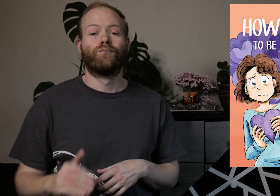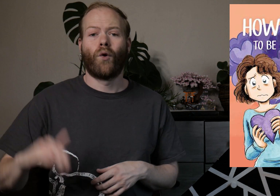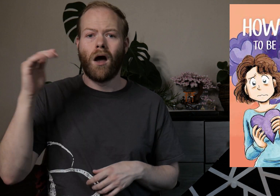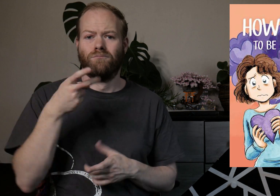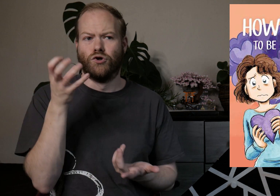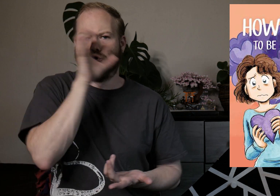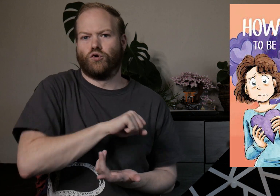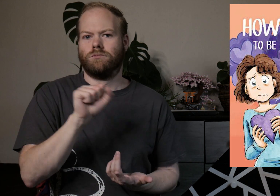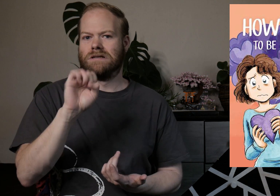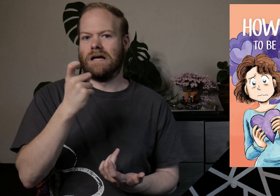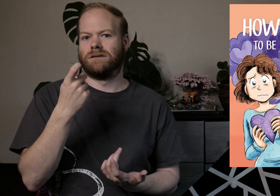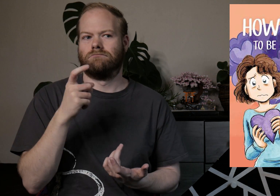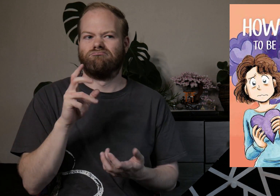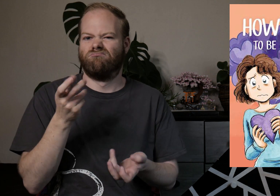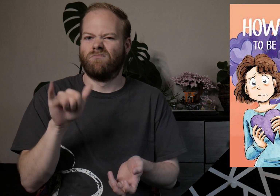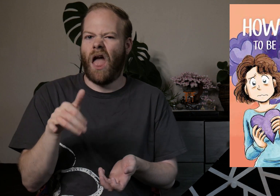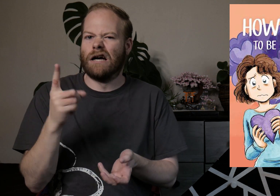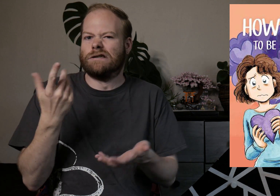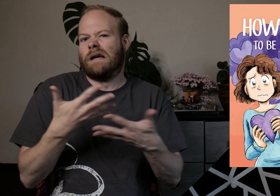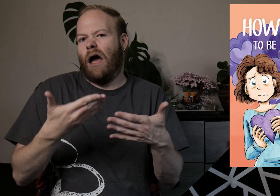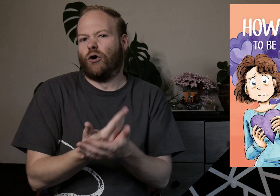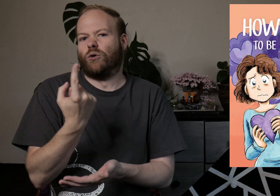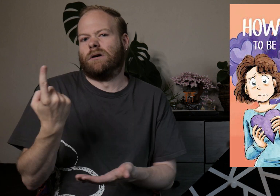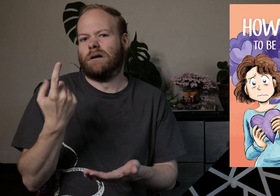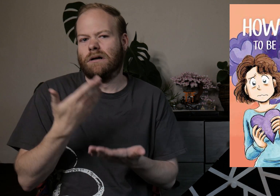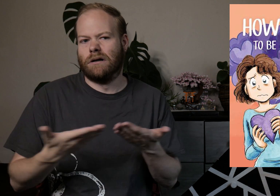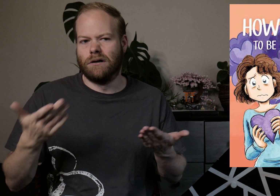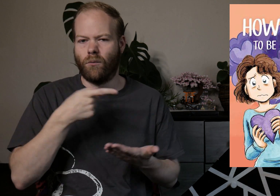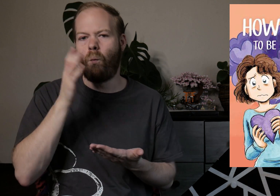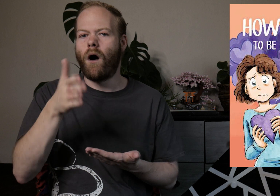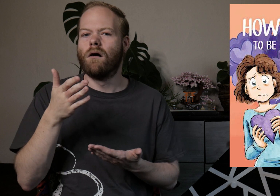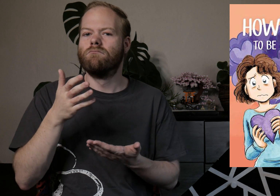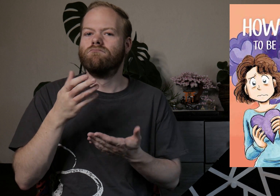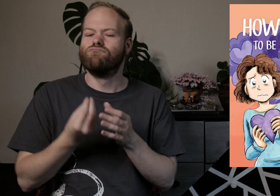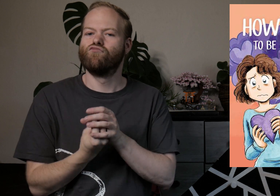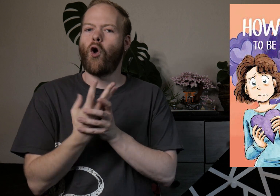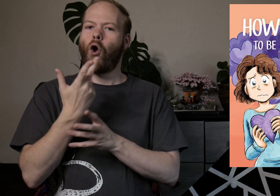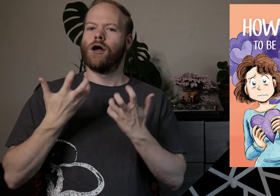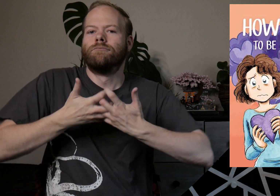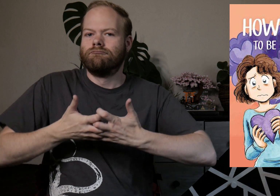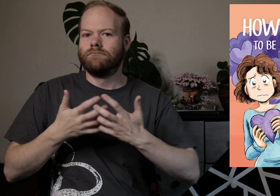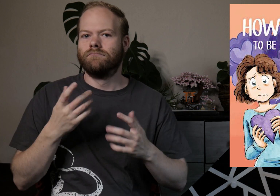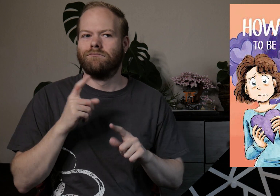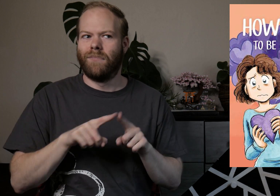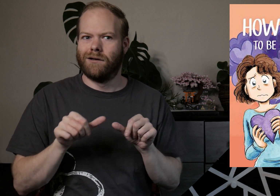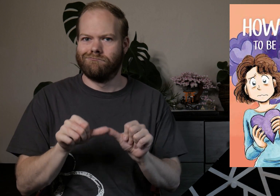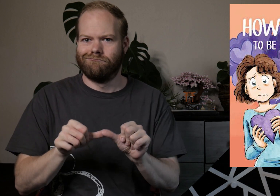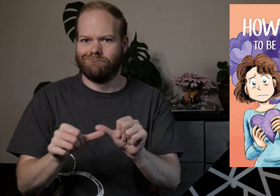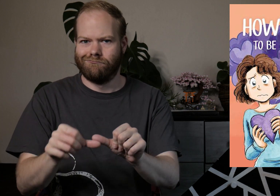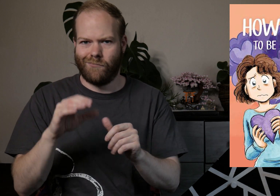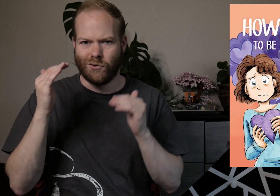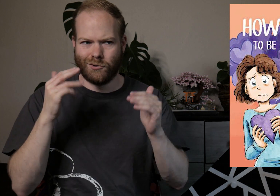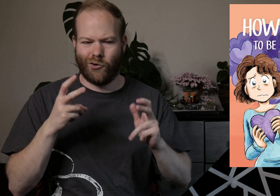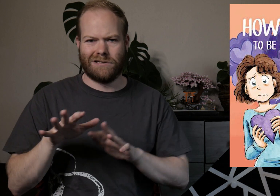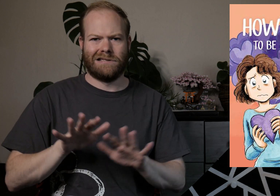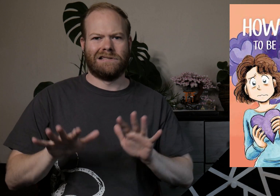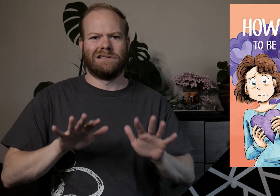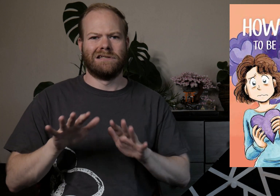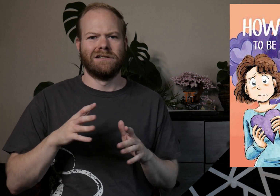Growing up, they just assumed that sex was a scary new thing that they’d grow into, but it continued well into adulthood.